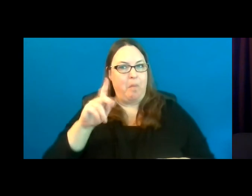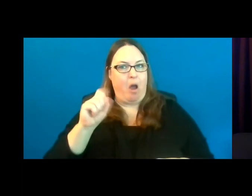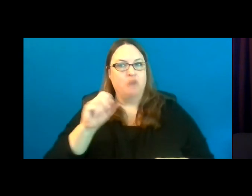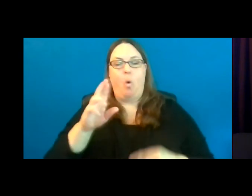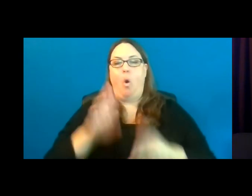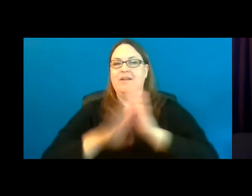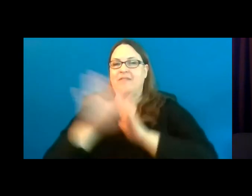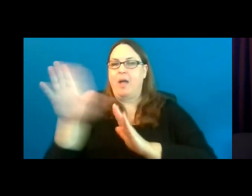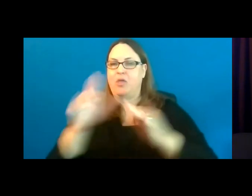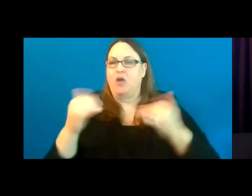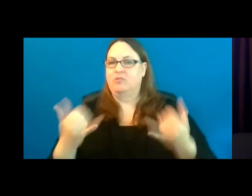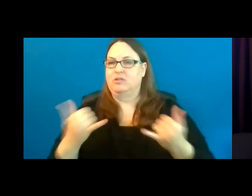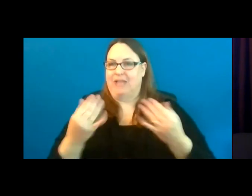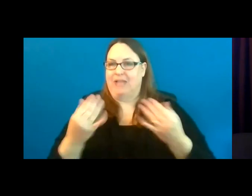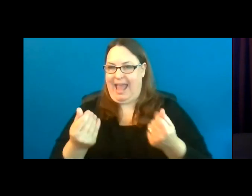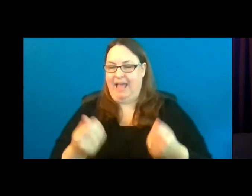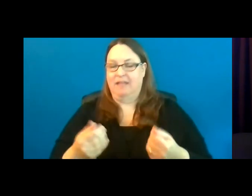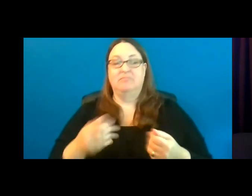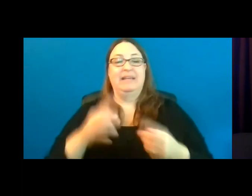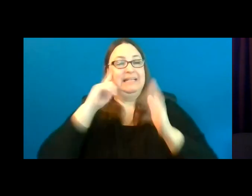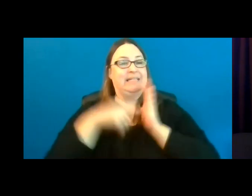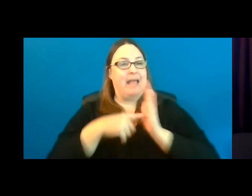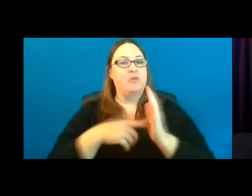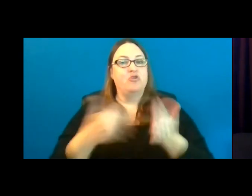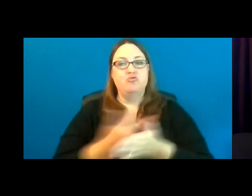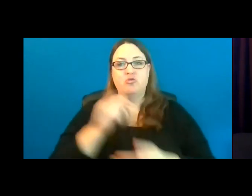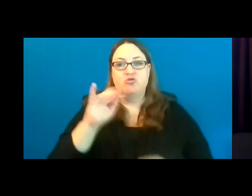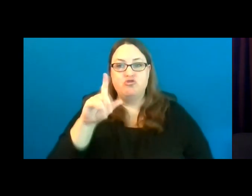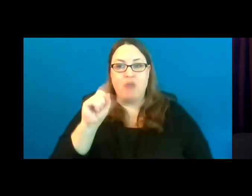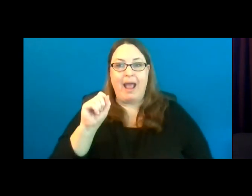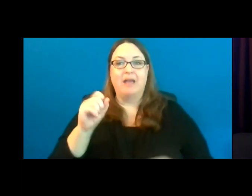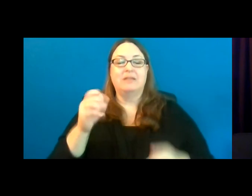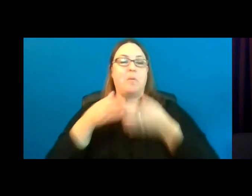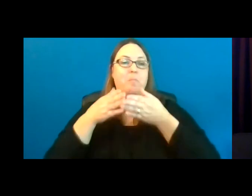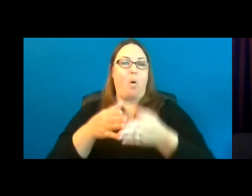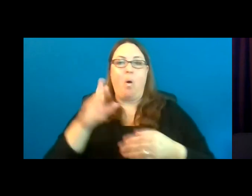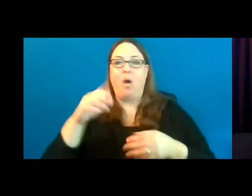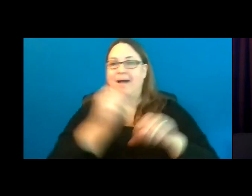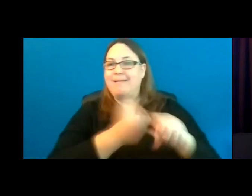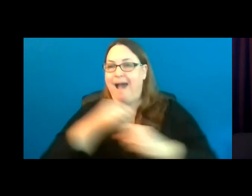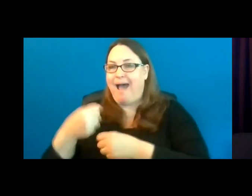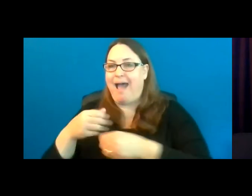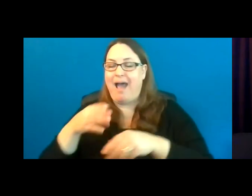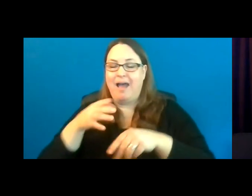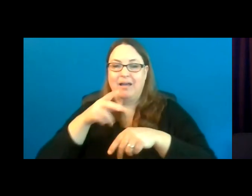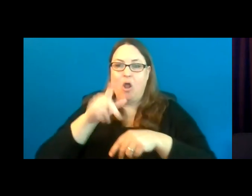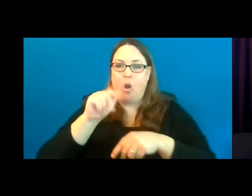Example projects include new trails, playgrounds, boat and kayak launches, restrooms, and other public amenities.